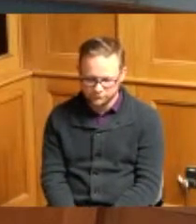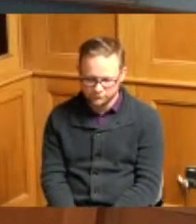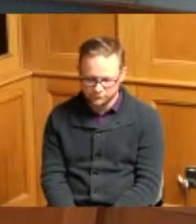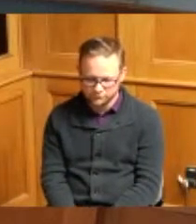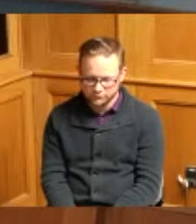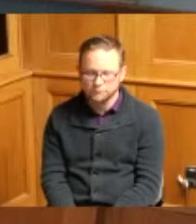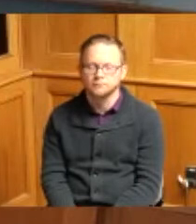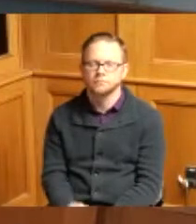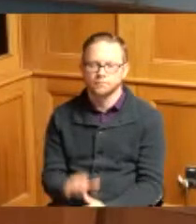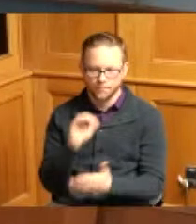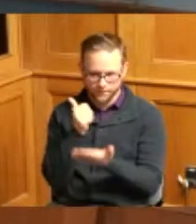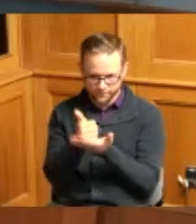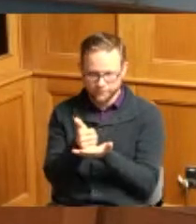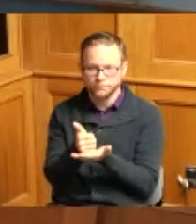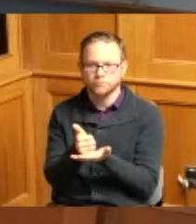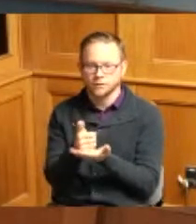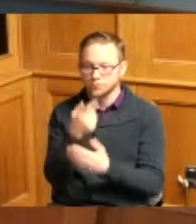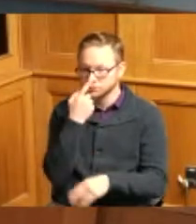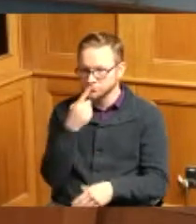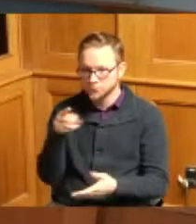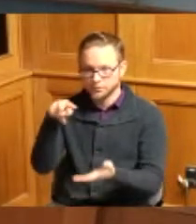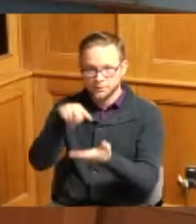amen if you could please stand for the pledge of allegiance